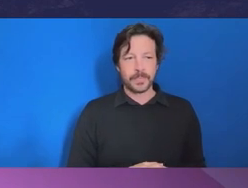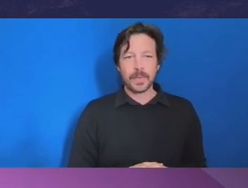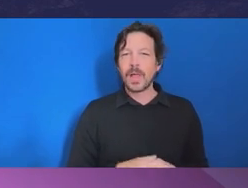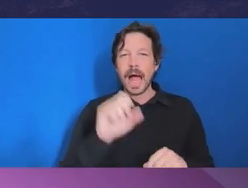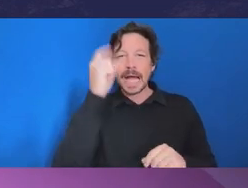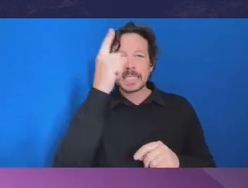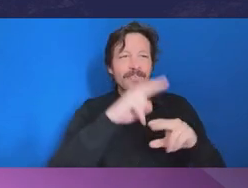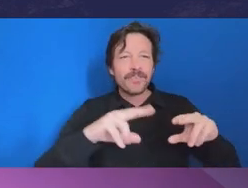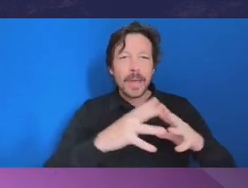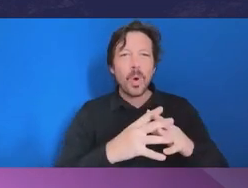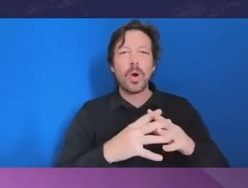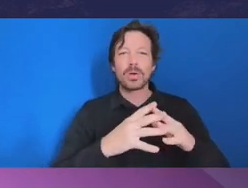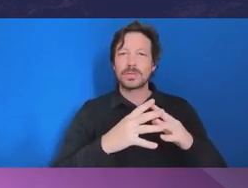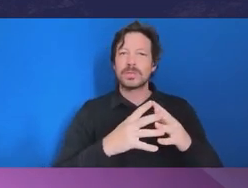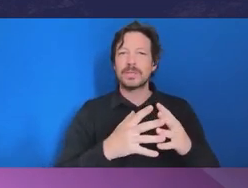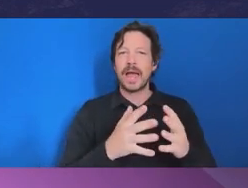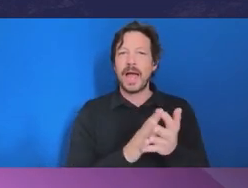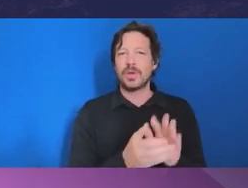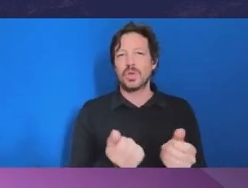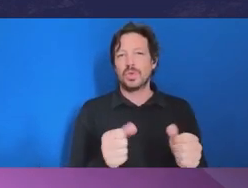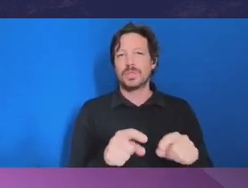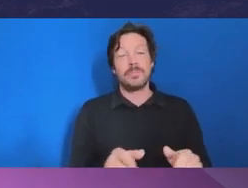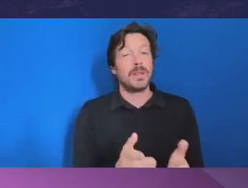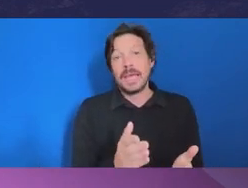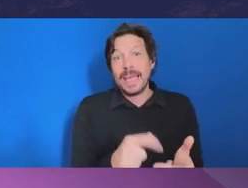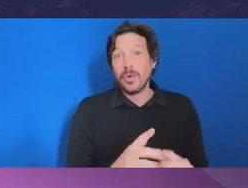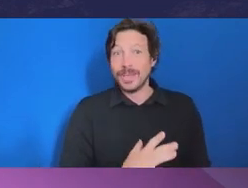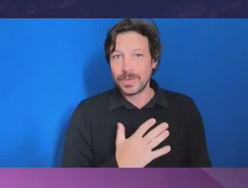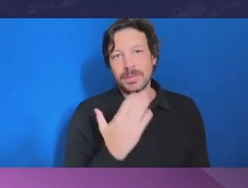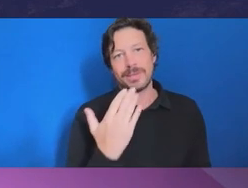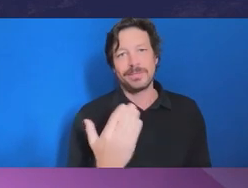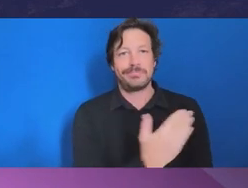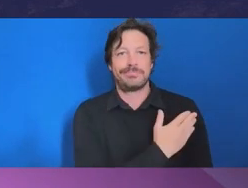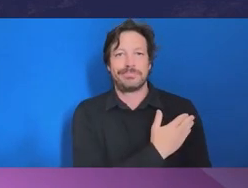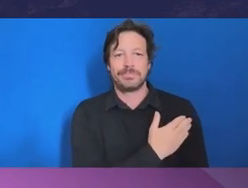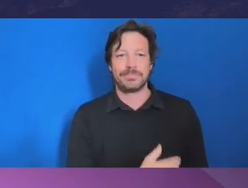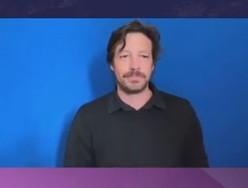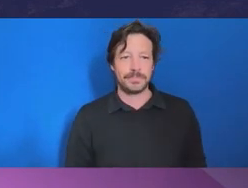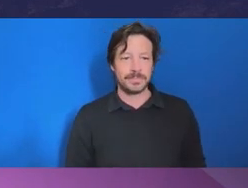But yeah, just reach out. Ombudsman Glass: Isn’t it nice there’s only two not three men.